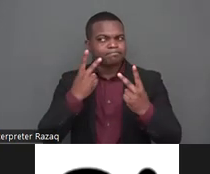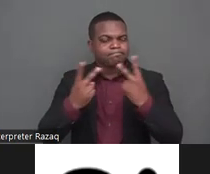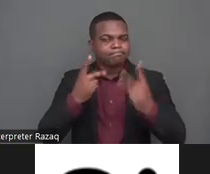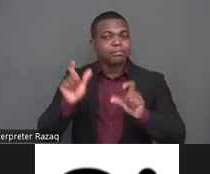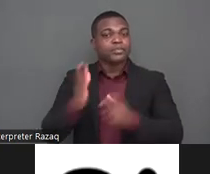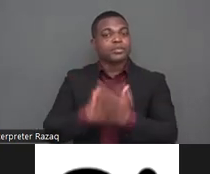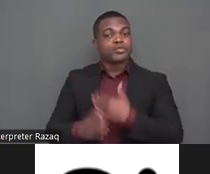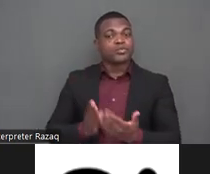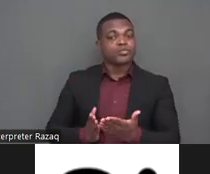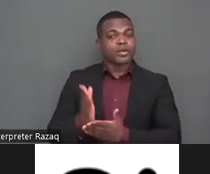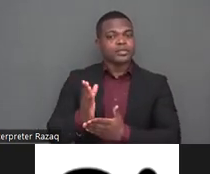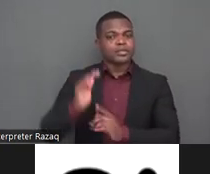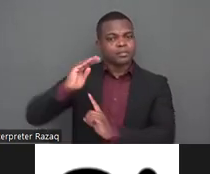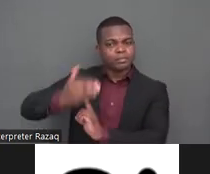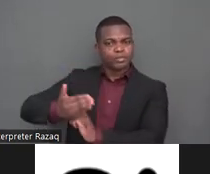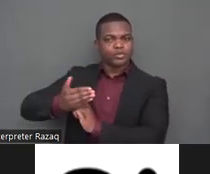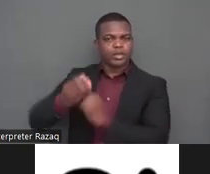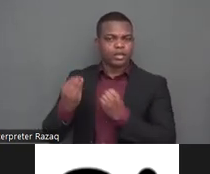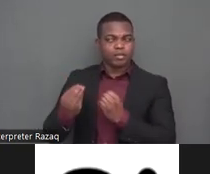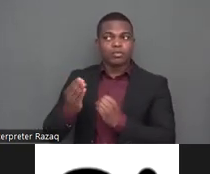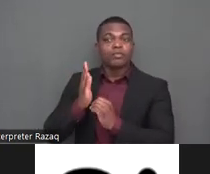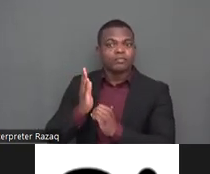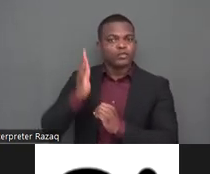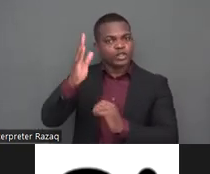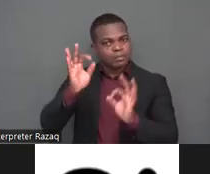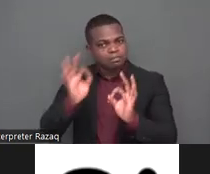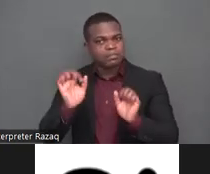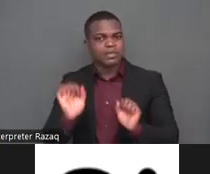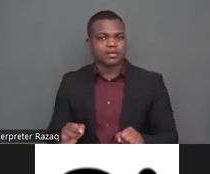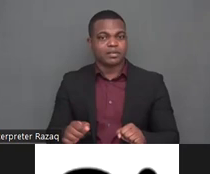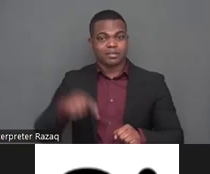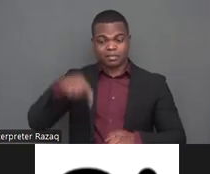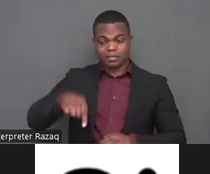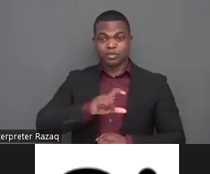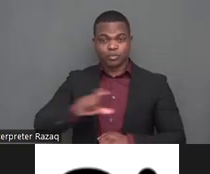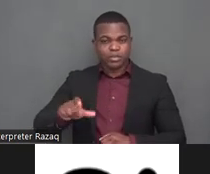and warmly welcome you to participate actively in the conference of state parties this week